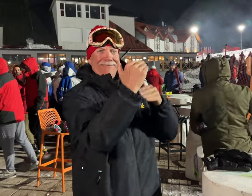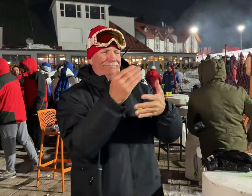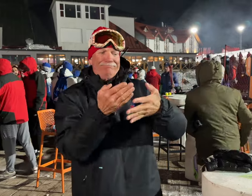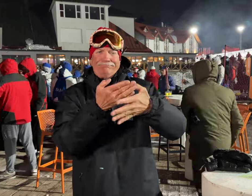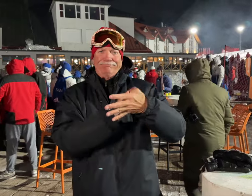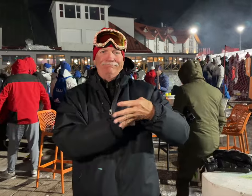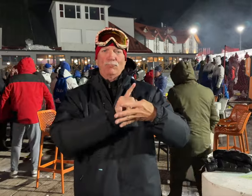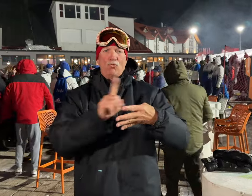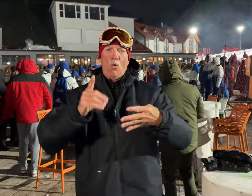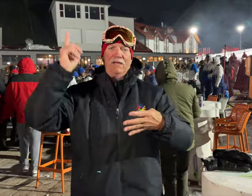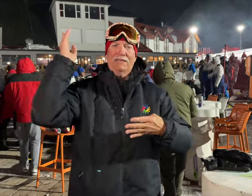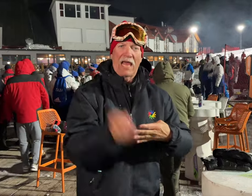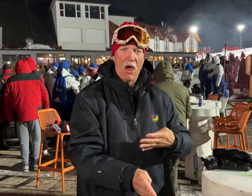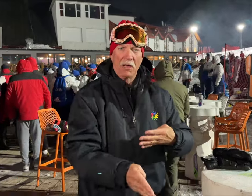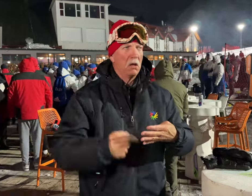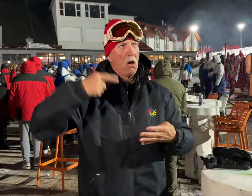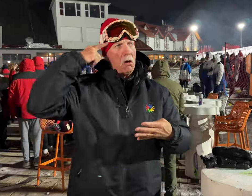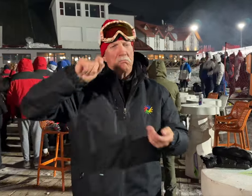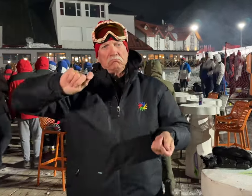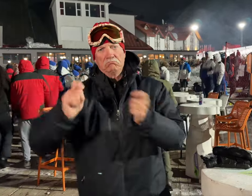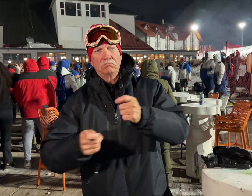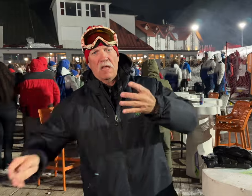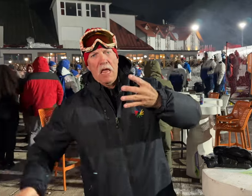except Downhill. To replace Downhill, I added Parallel Slalom